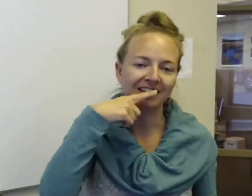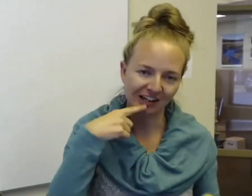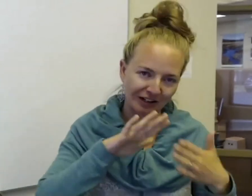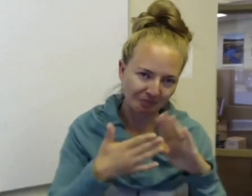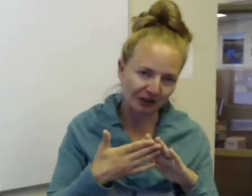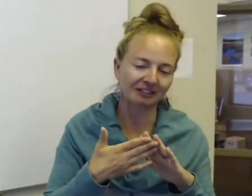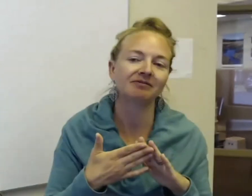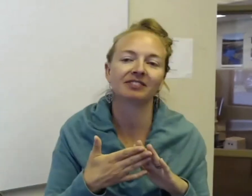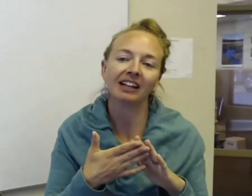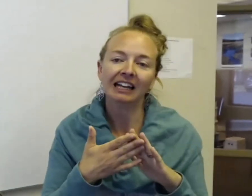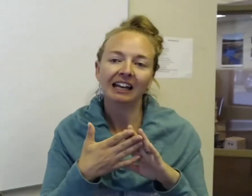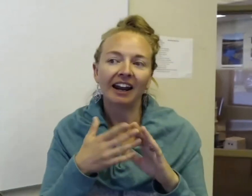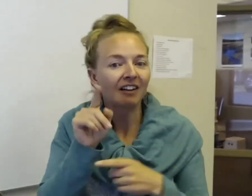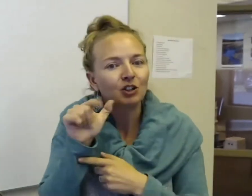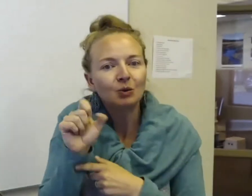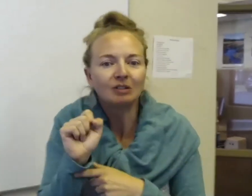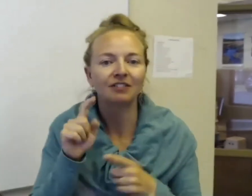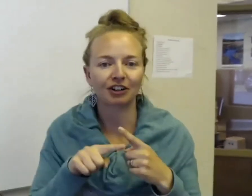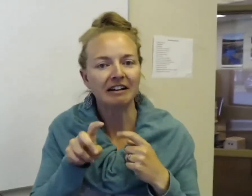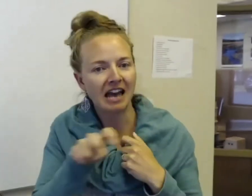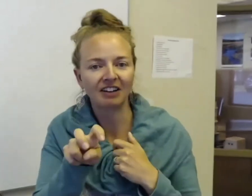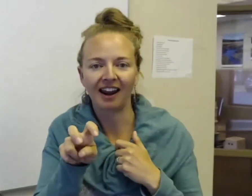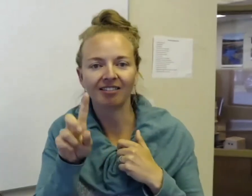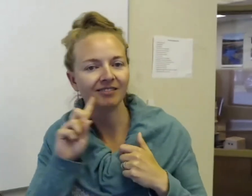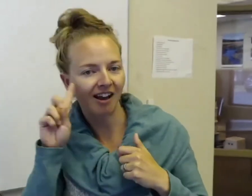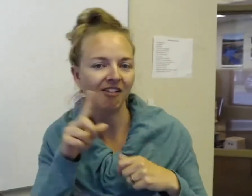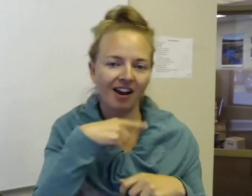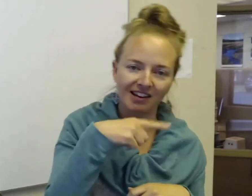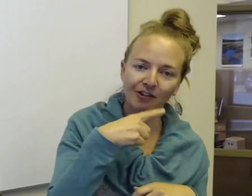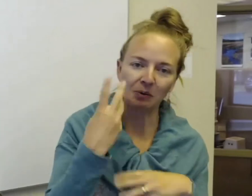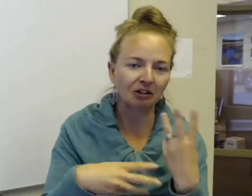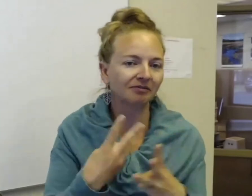hearing community, and I have the tools for navigating the deaf and the hearing world.